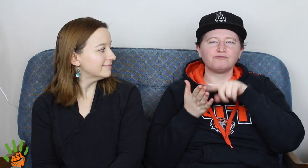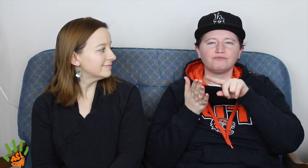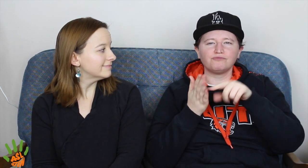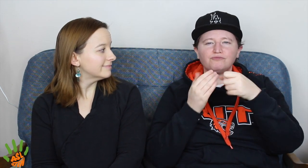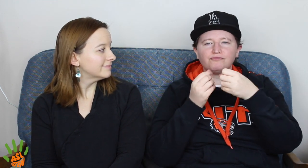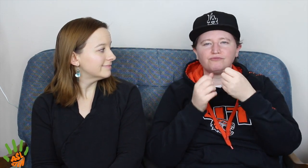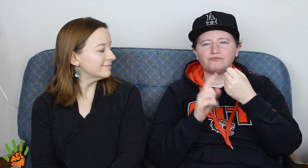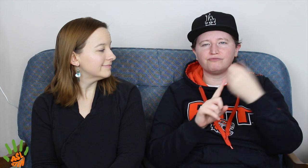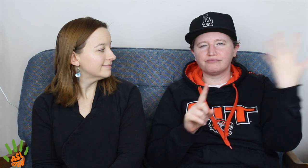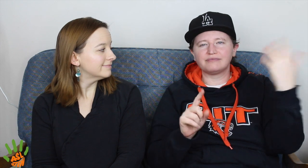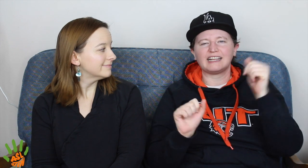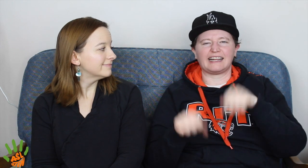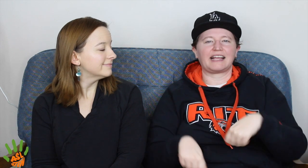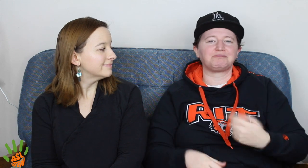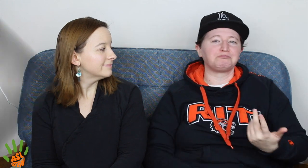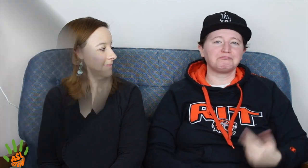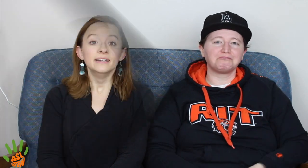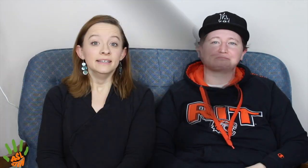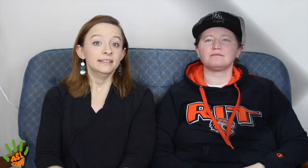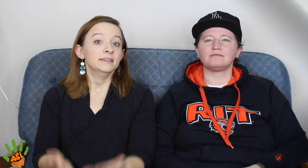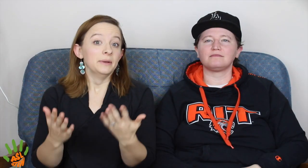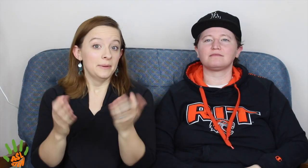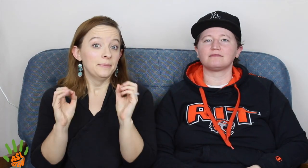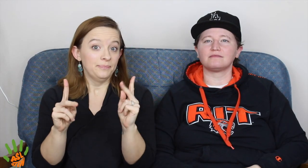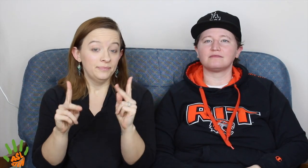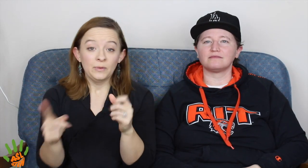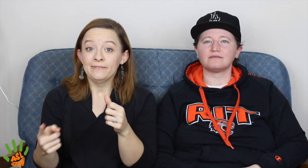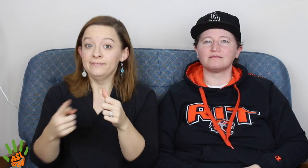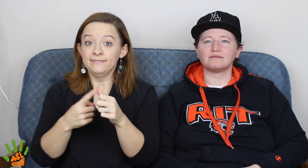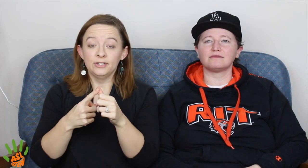that way you can read and learn more about it.